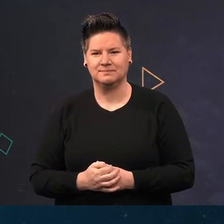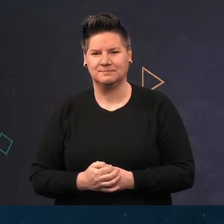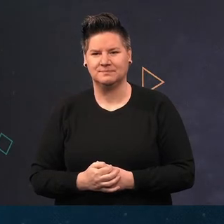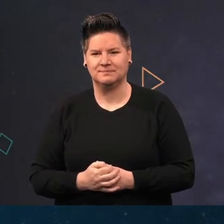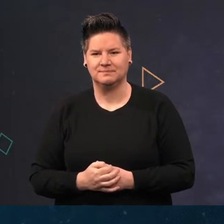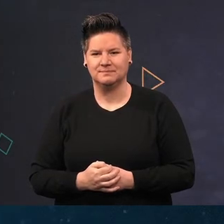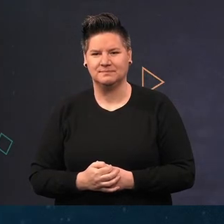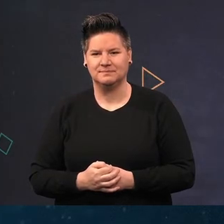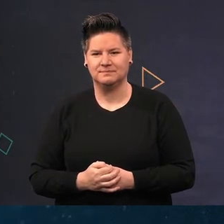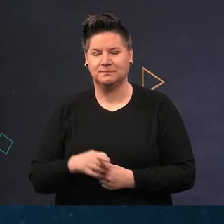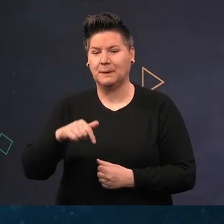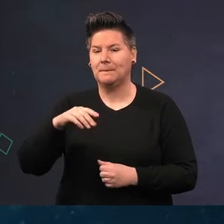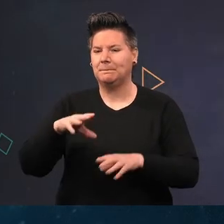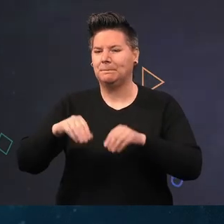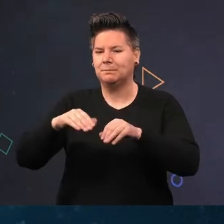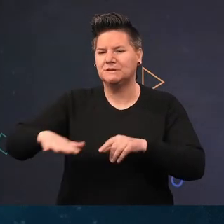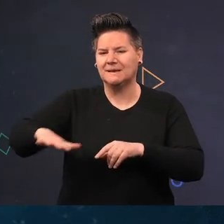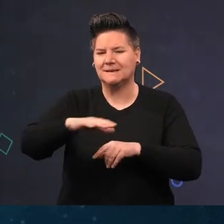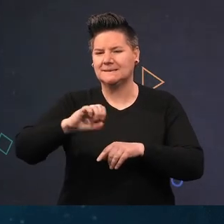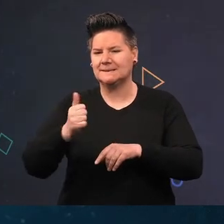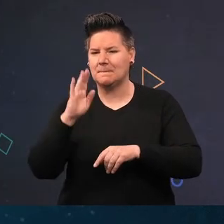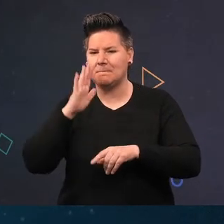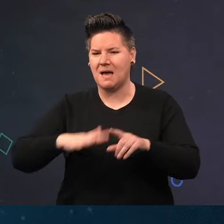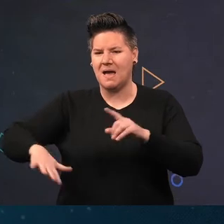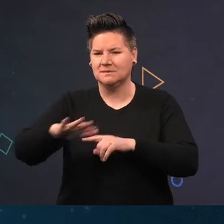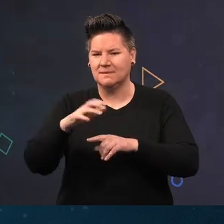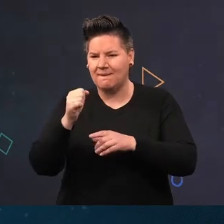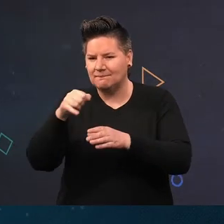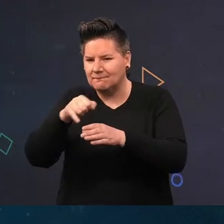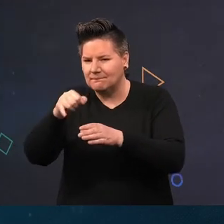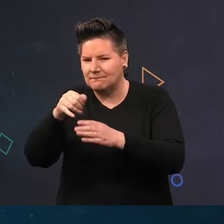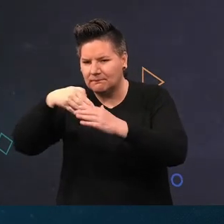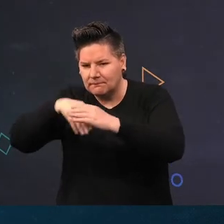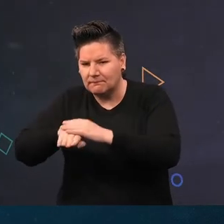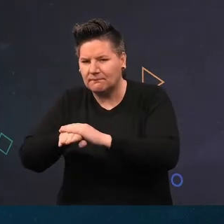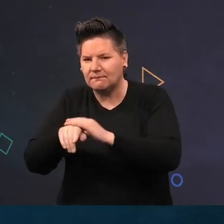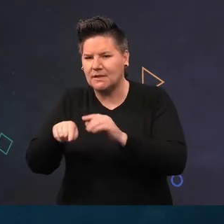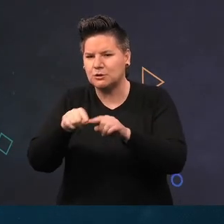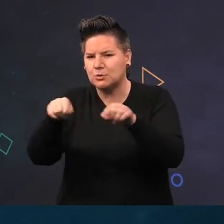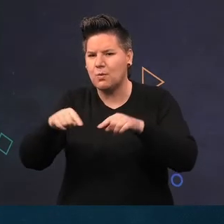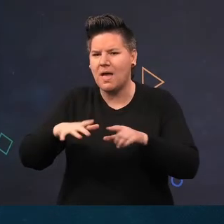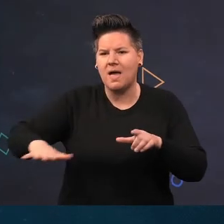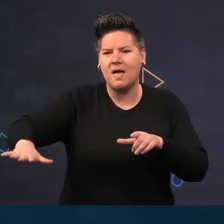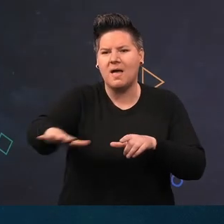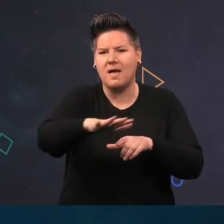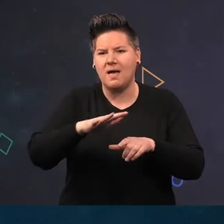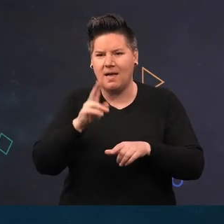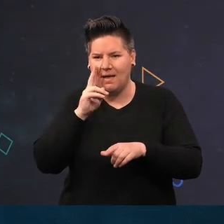The muddy seabed may look a bit barren but each square meter of sediment here will contain